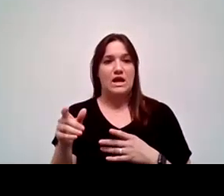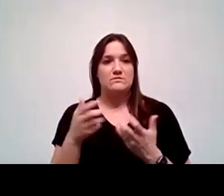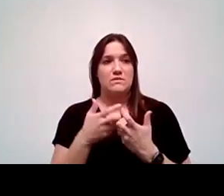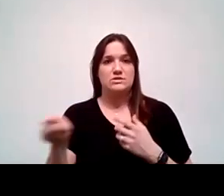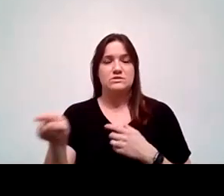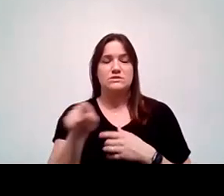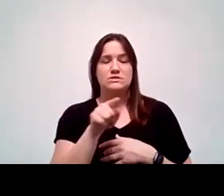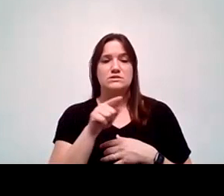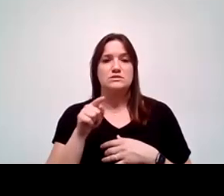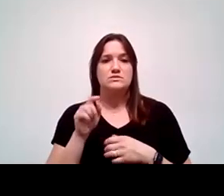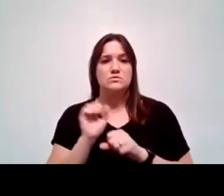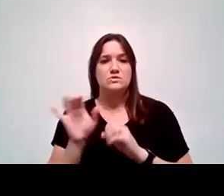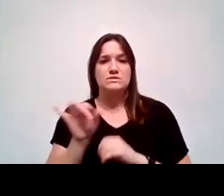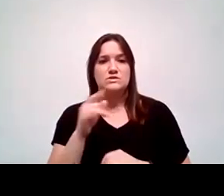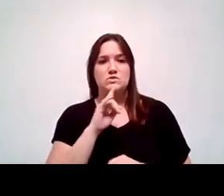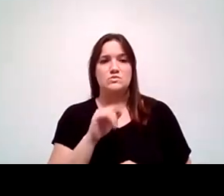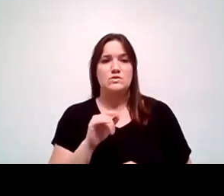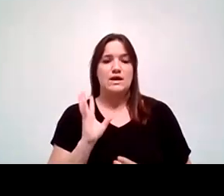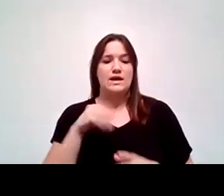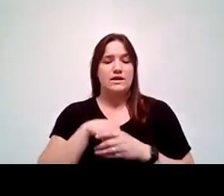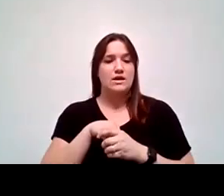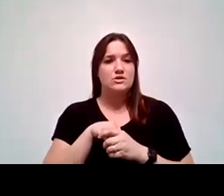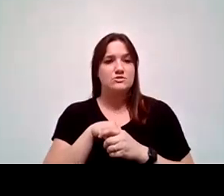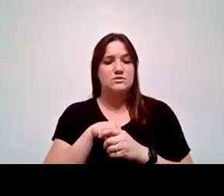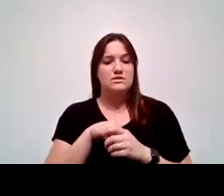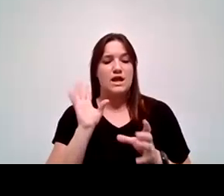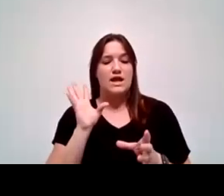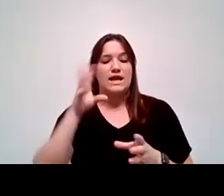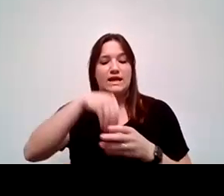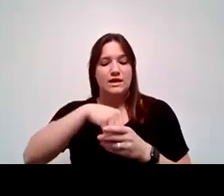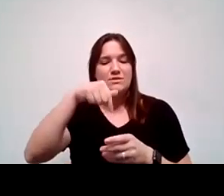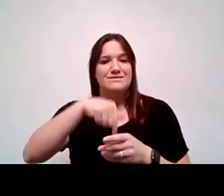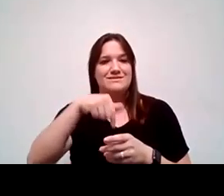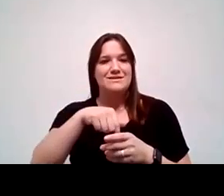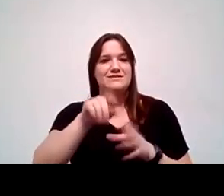I agree that engagement is probably the single most important factor that we need to know